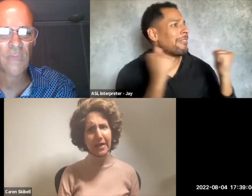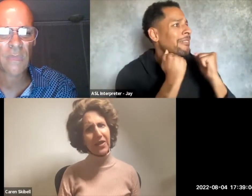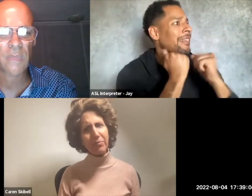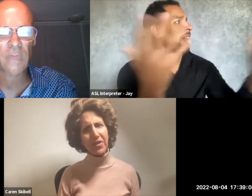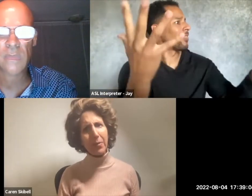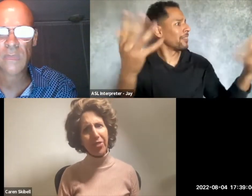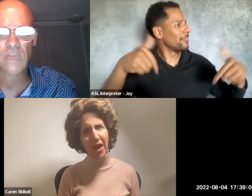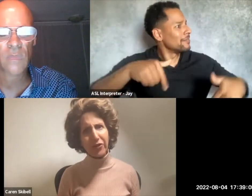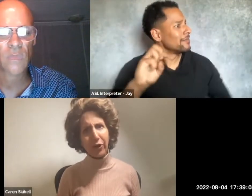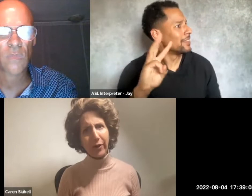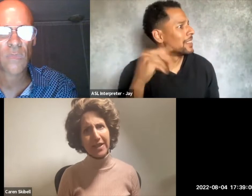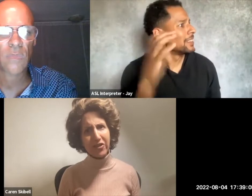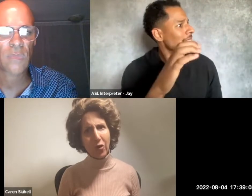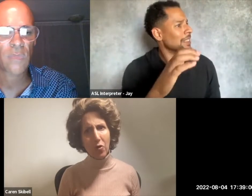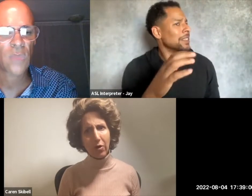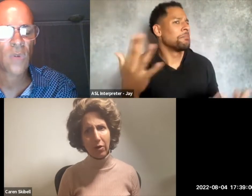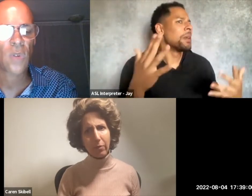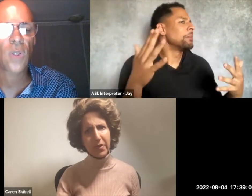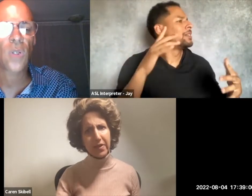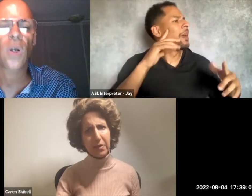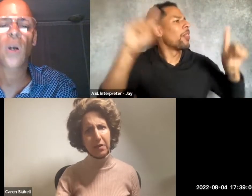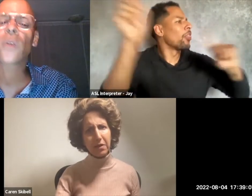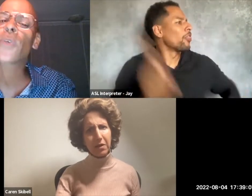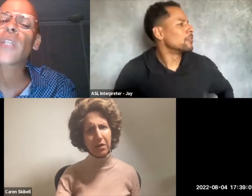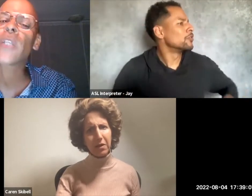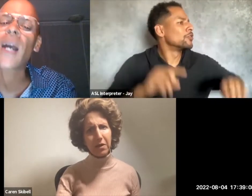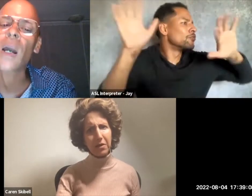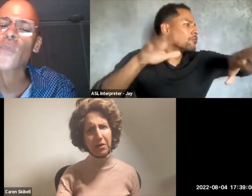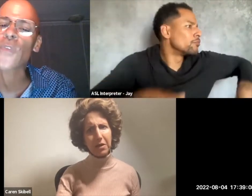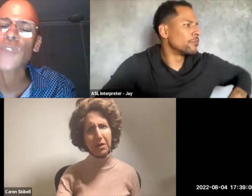except some thunder and storms. You're pretty calm for someone